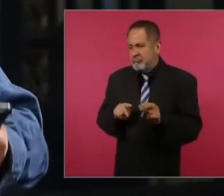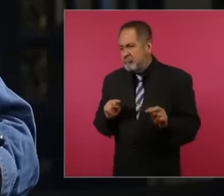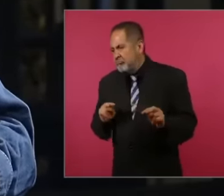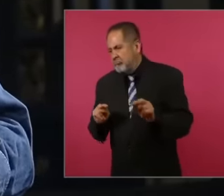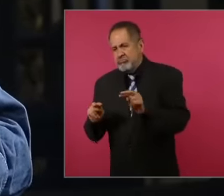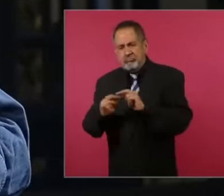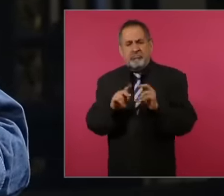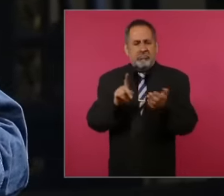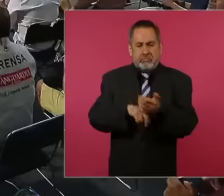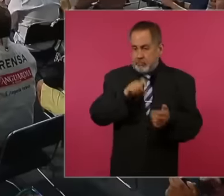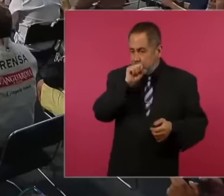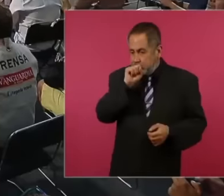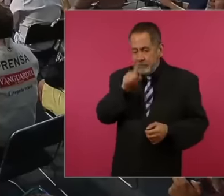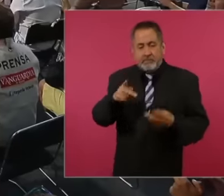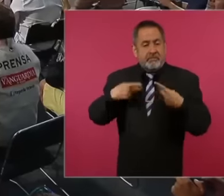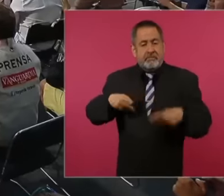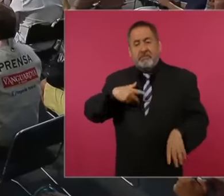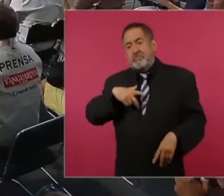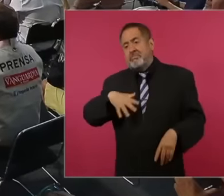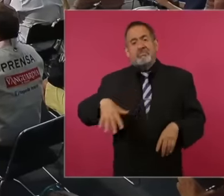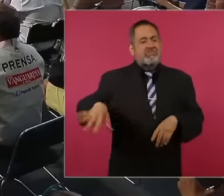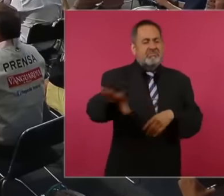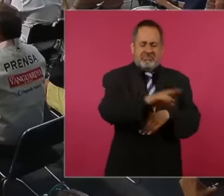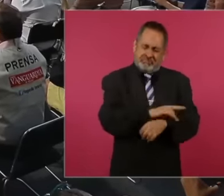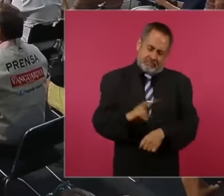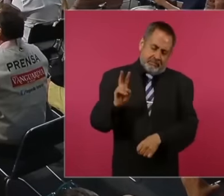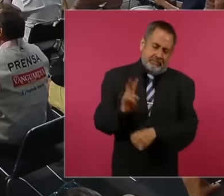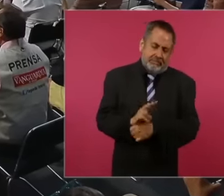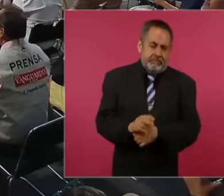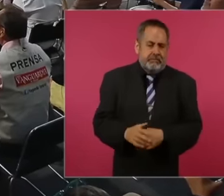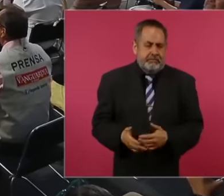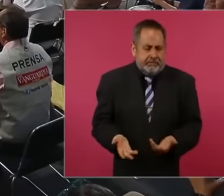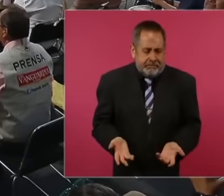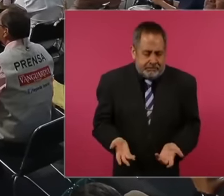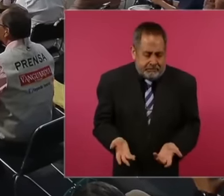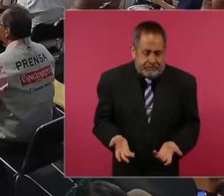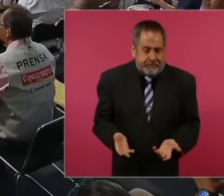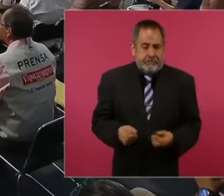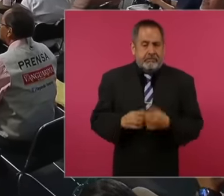the people of Mexico by the citizens Who were the ones who through social networks